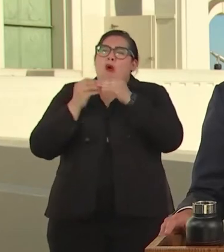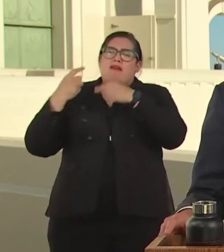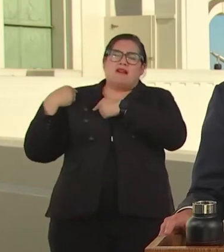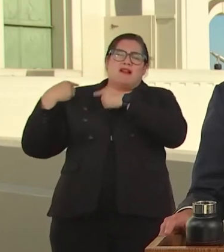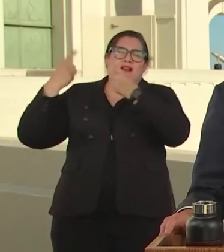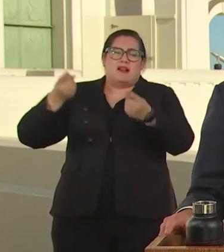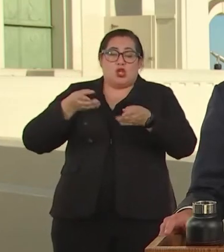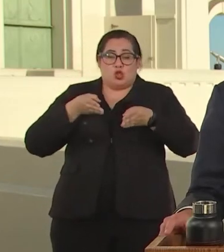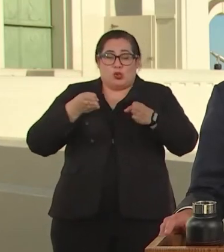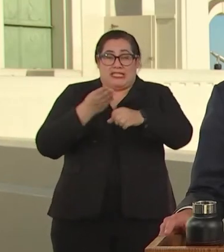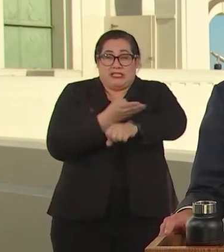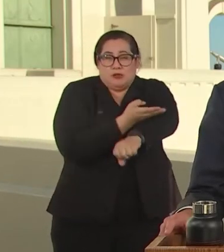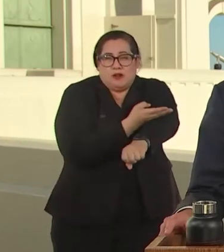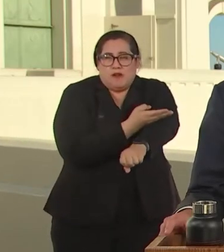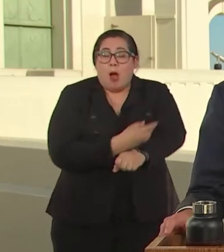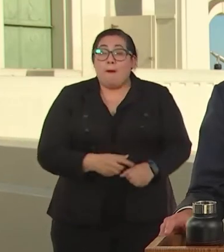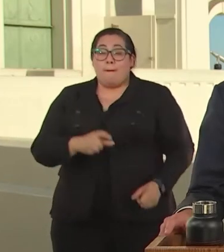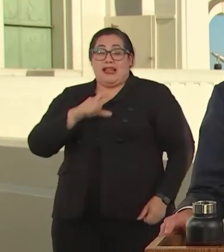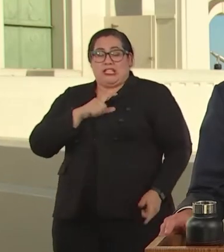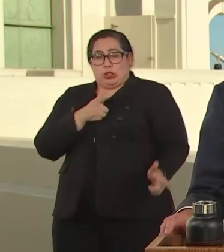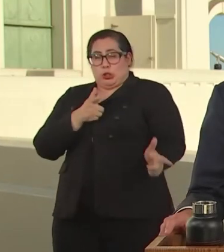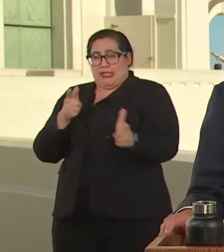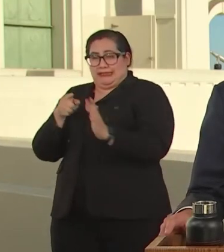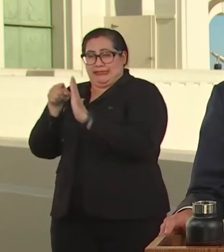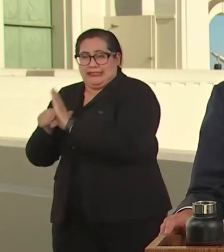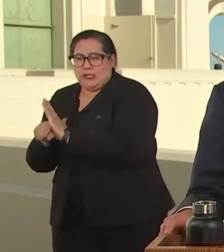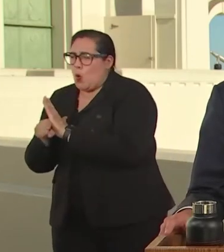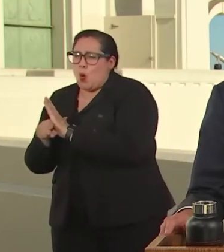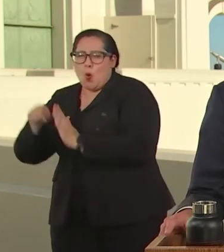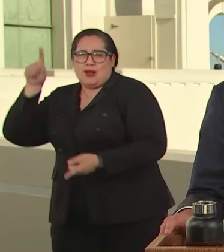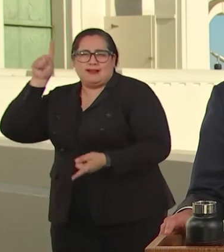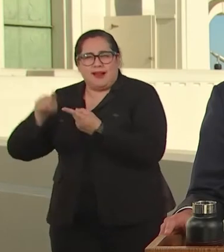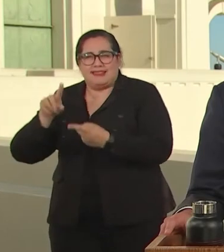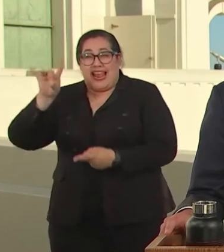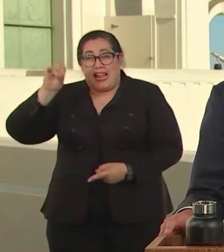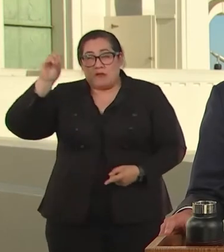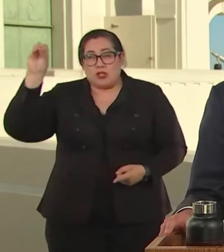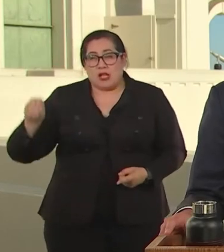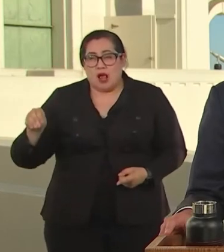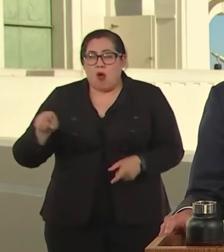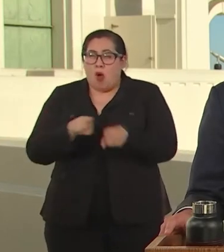WE CUT POLICE SHOOTINGS BY 80%. THE LIST GOES ON AND ON.